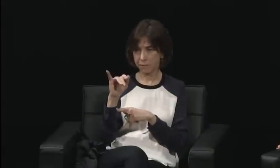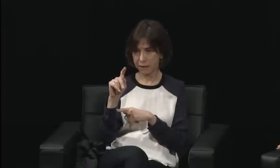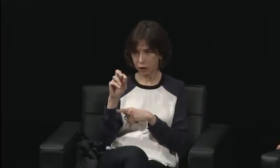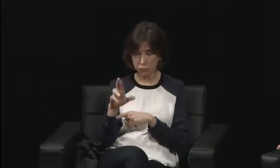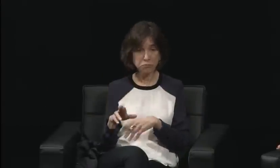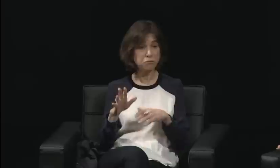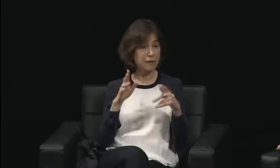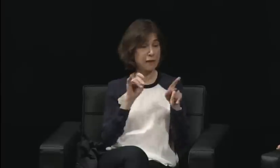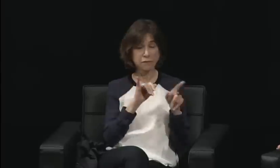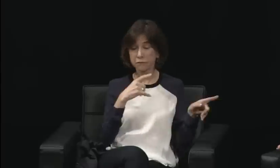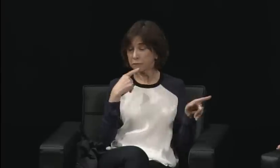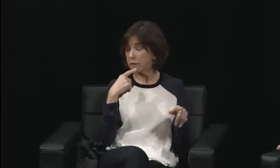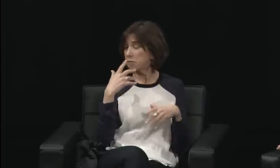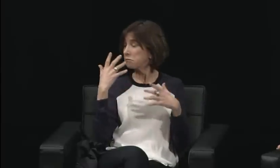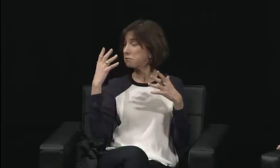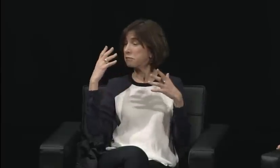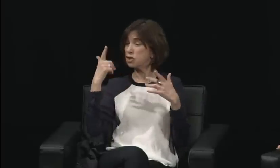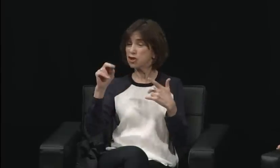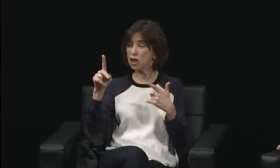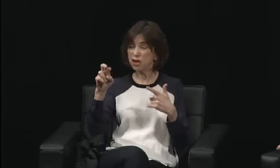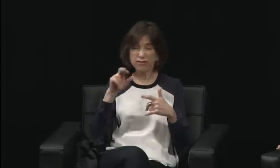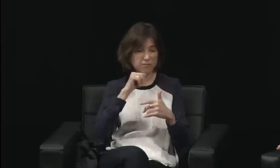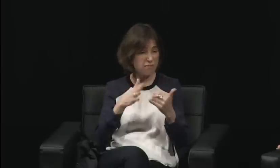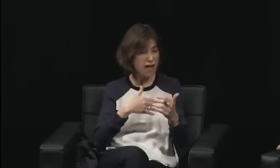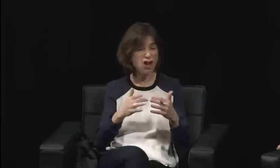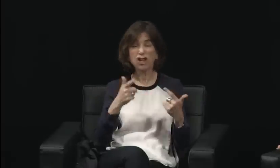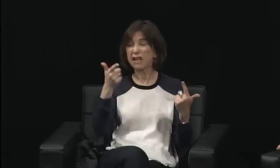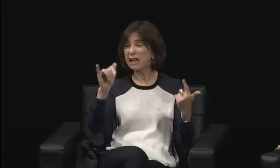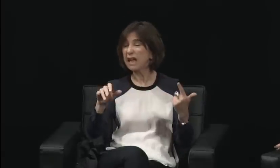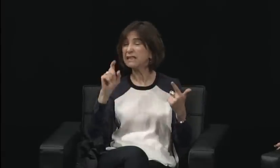And that's when she was added. However, they were all white,